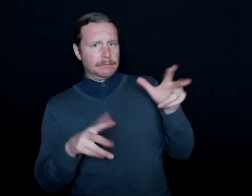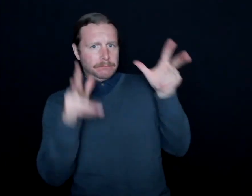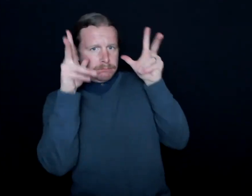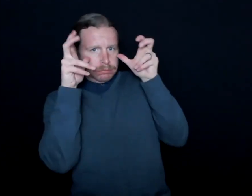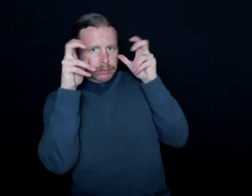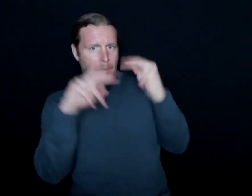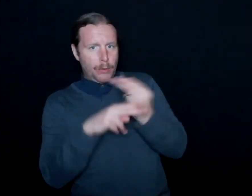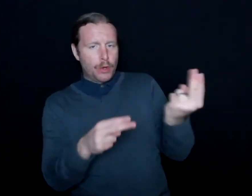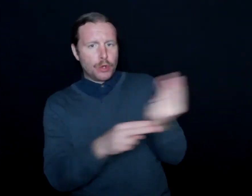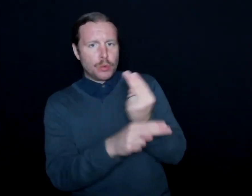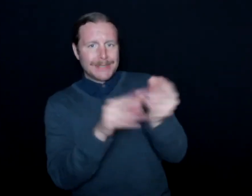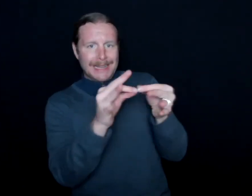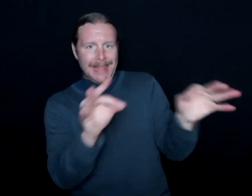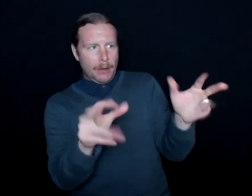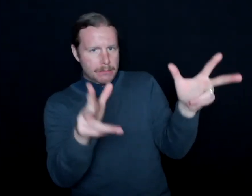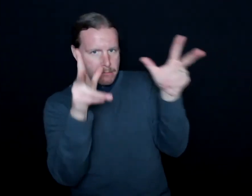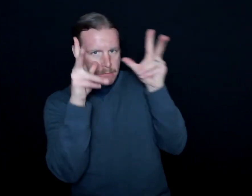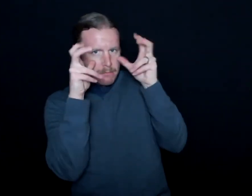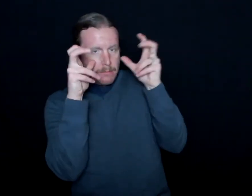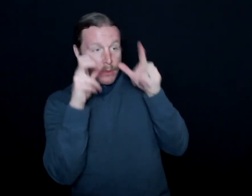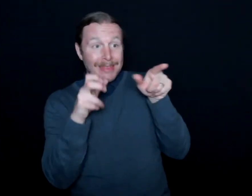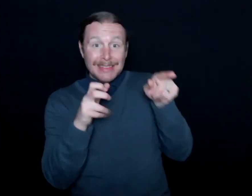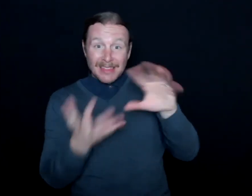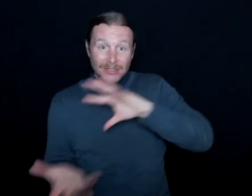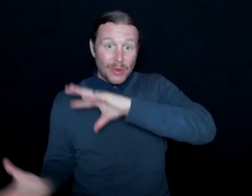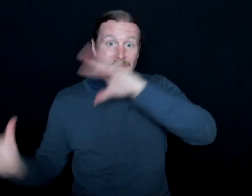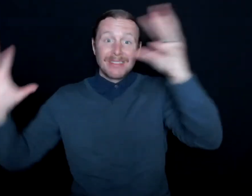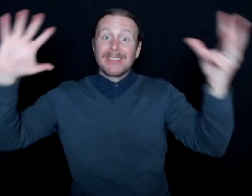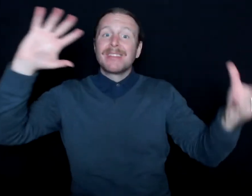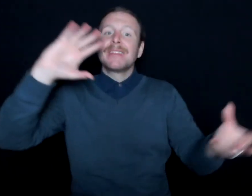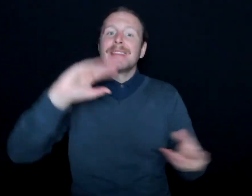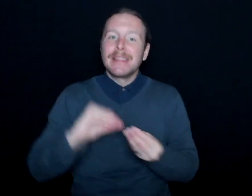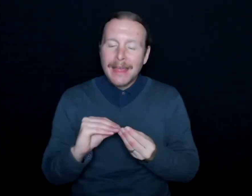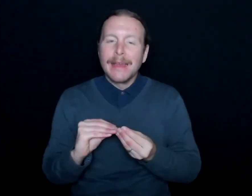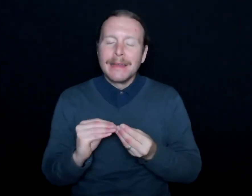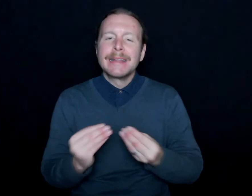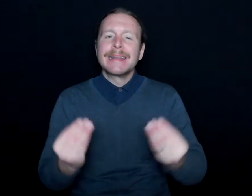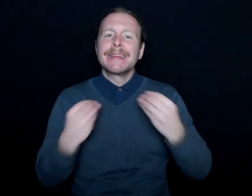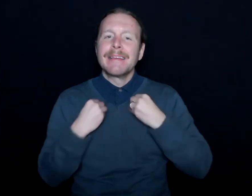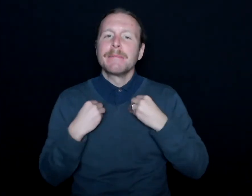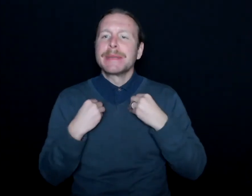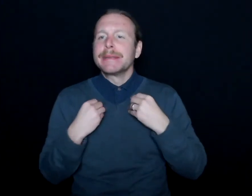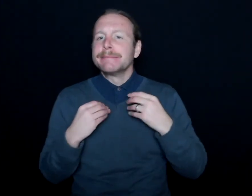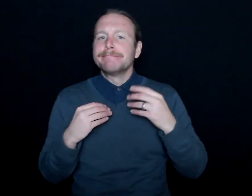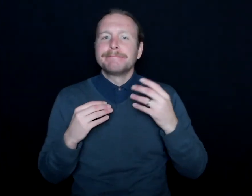All those experiences allowed me to interpret on the fly.